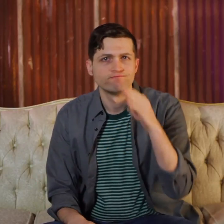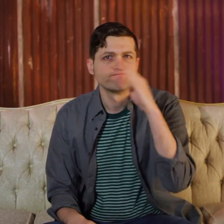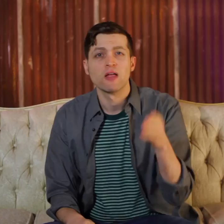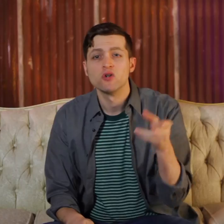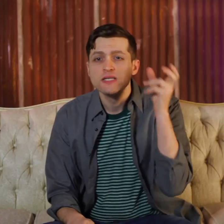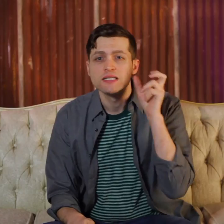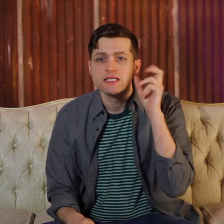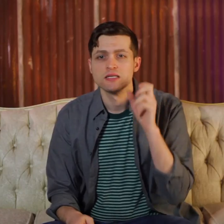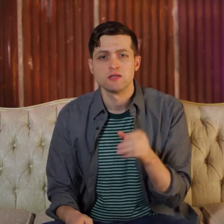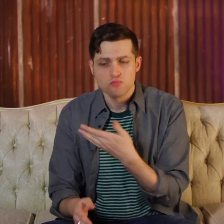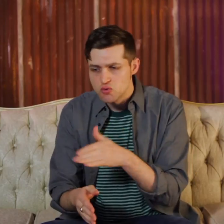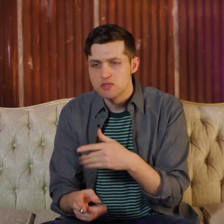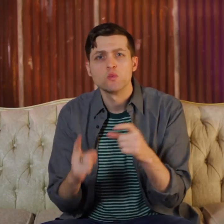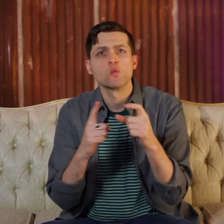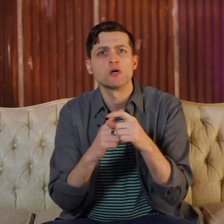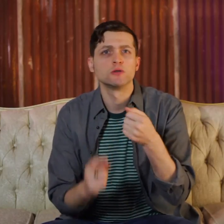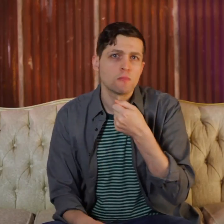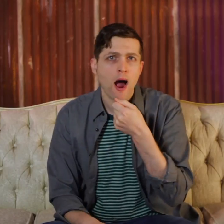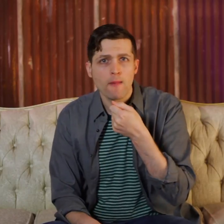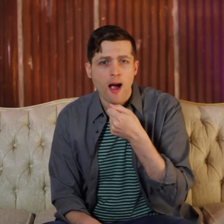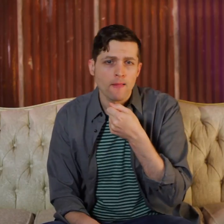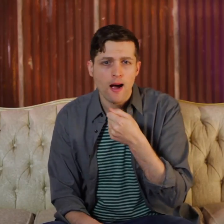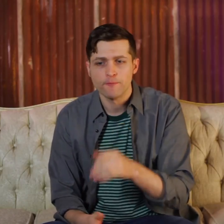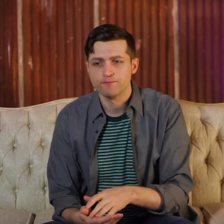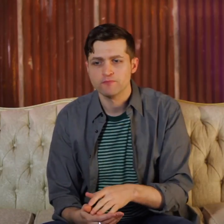I never hear the words being sung in music.